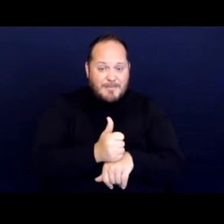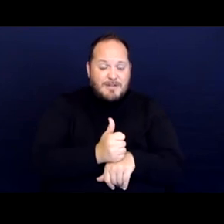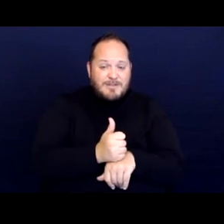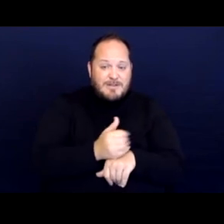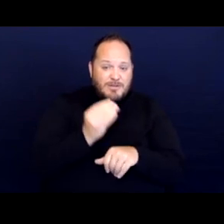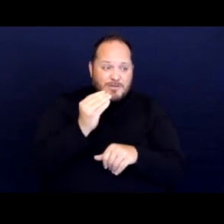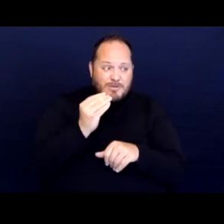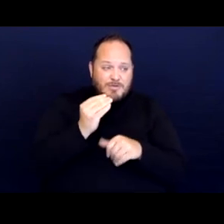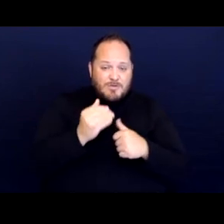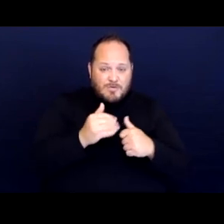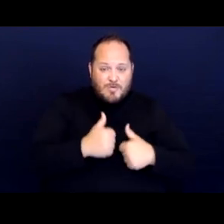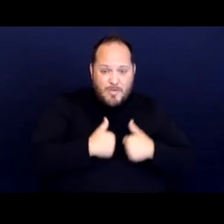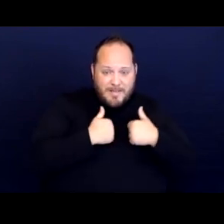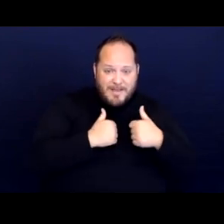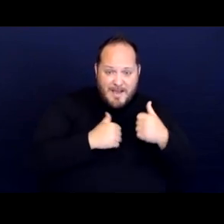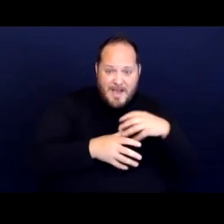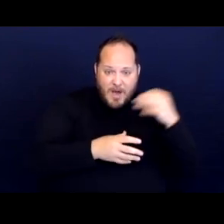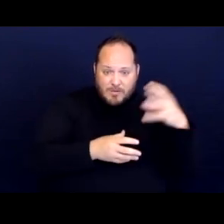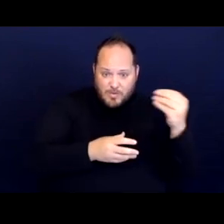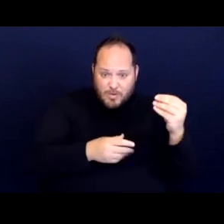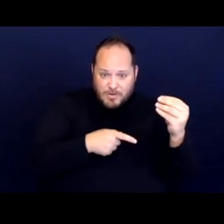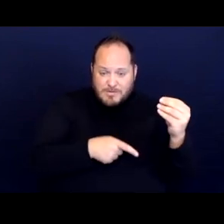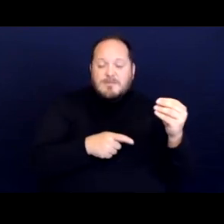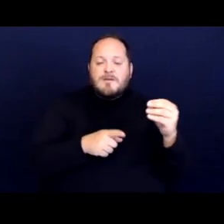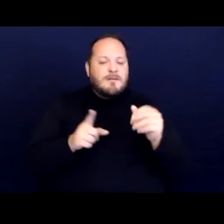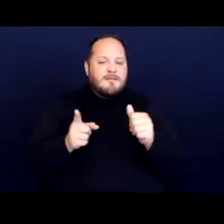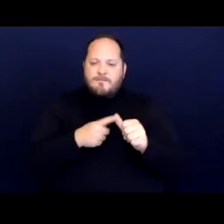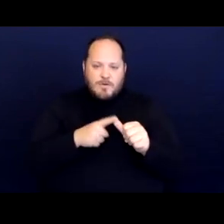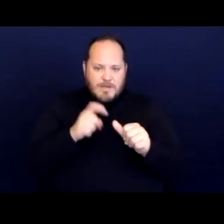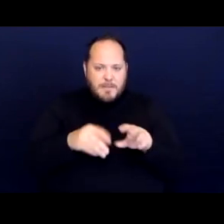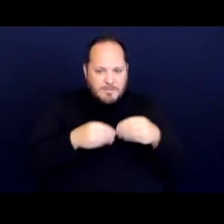they must first provide that individual reasonable notice